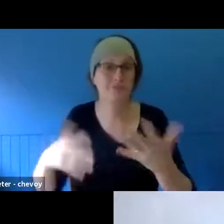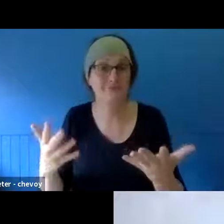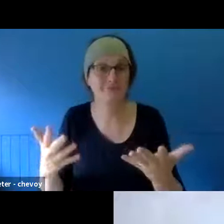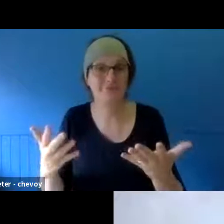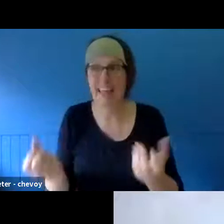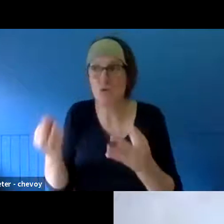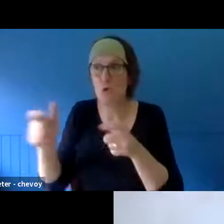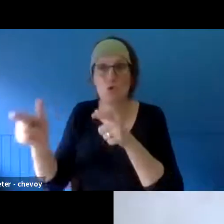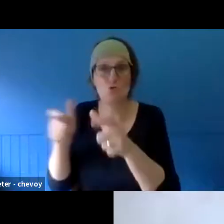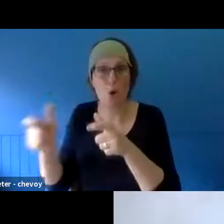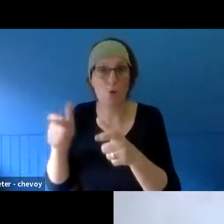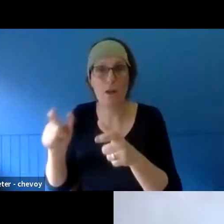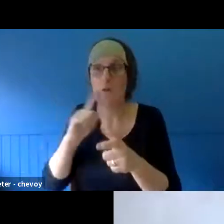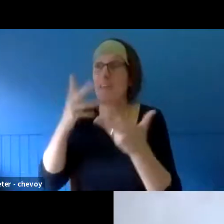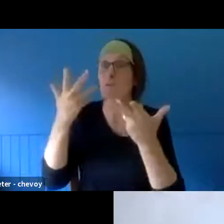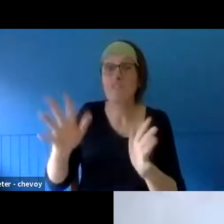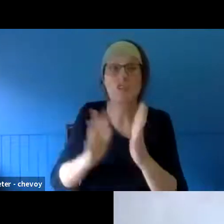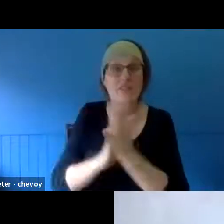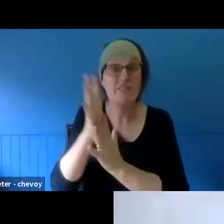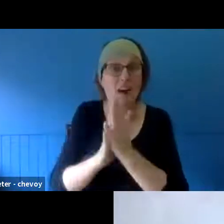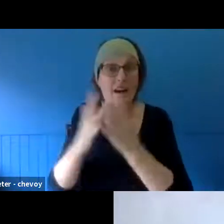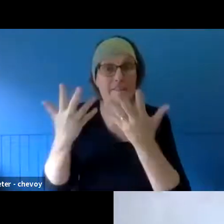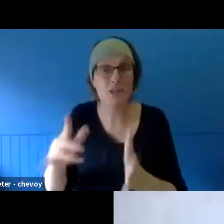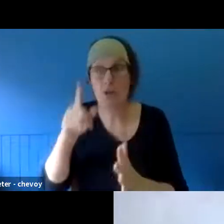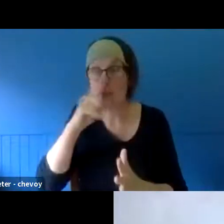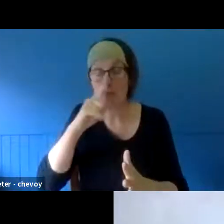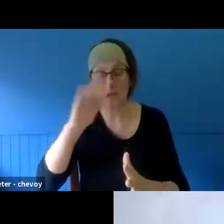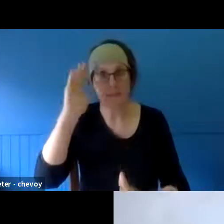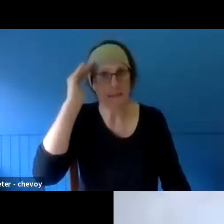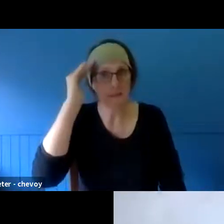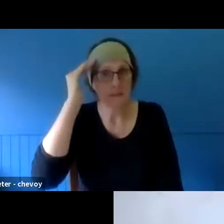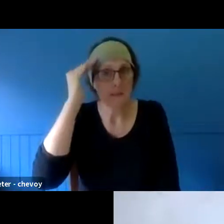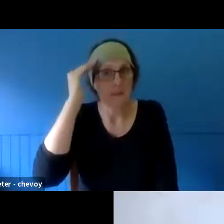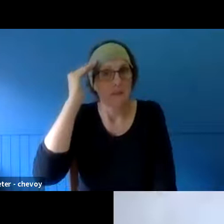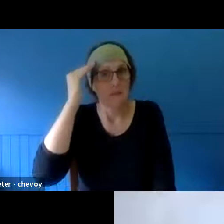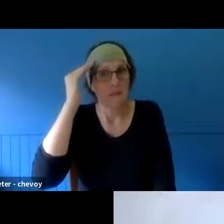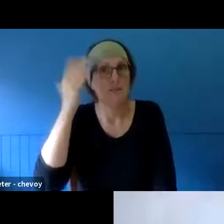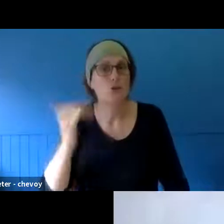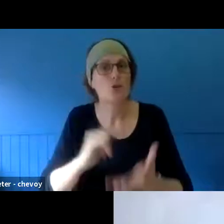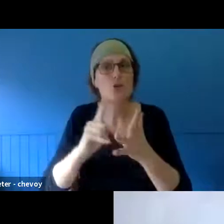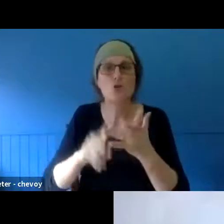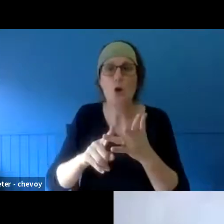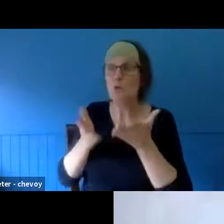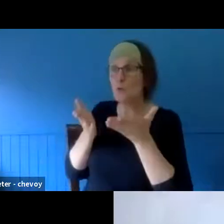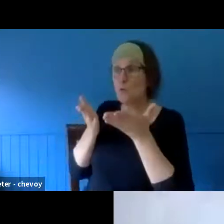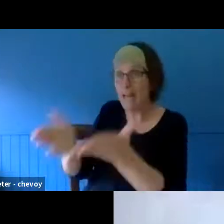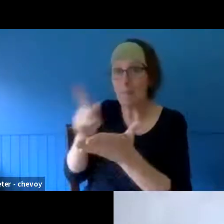aftermath, people were just sort of surviving. So to let people be able to make choices and speak for themselves and say what they needed